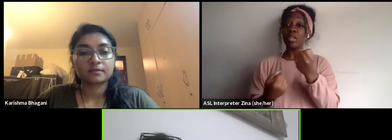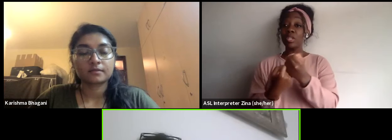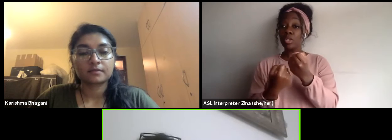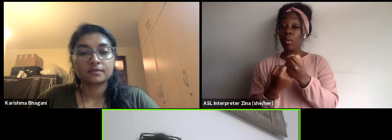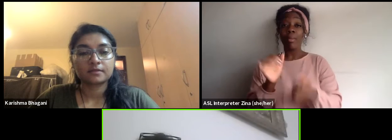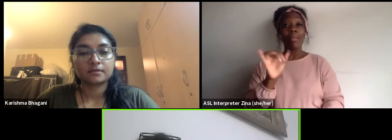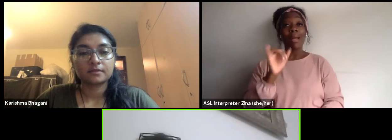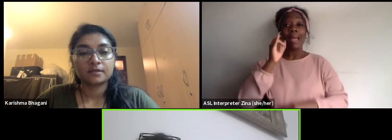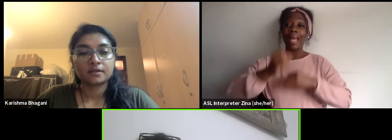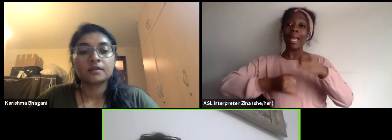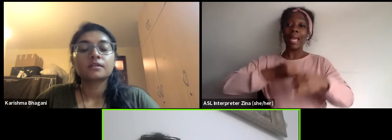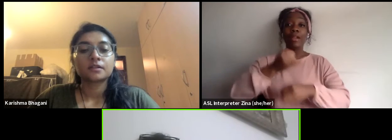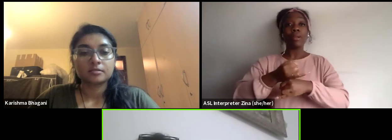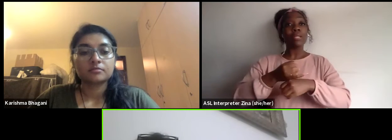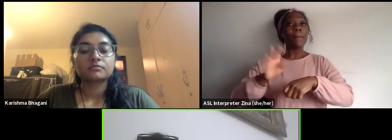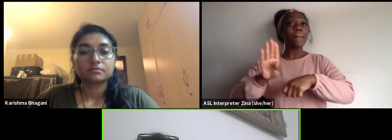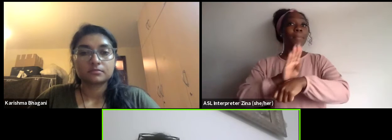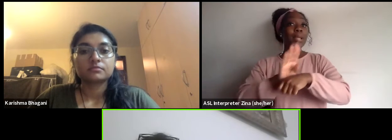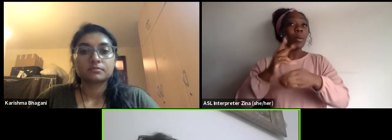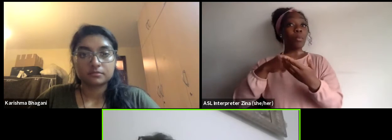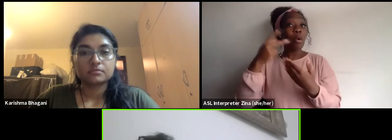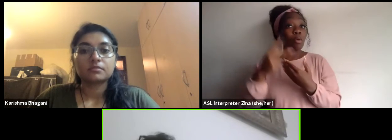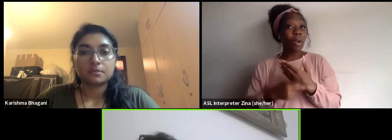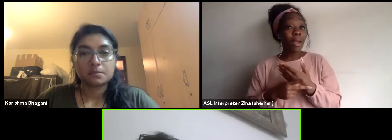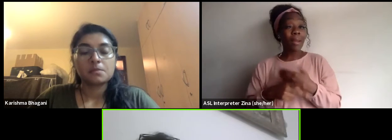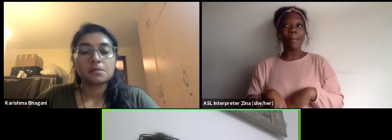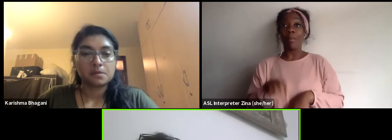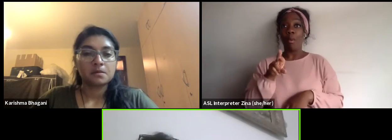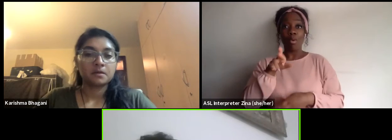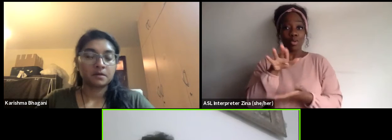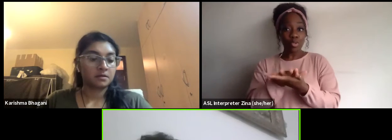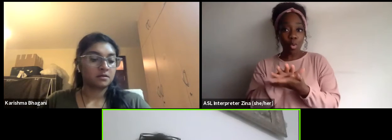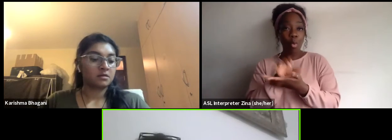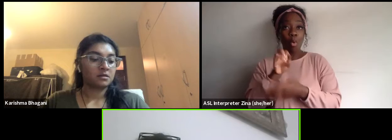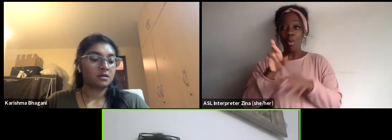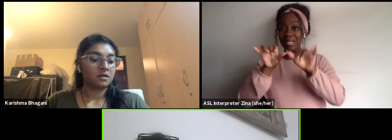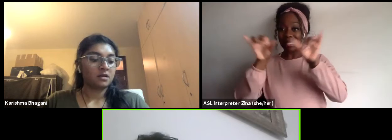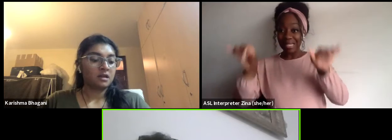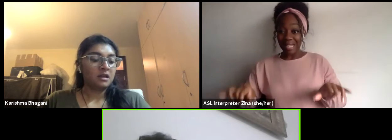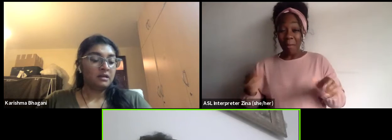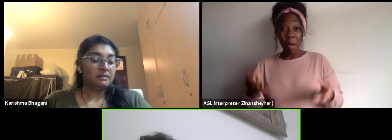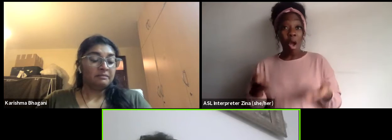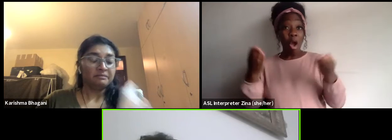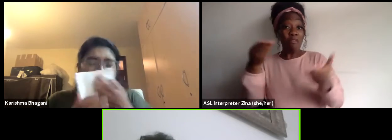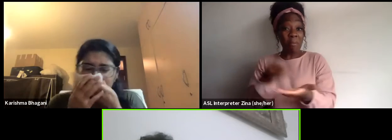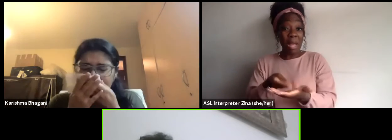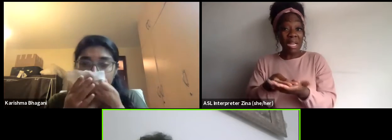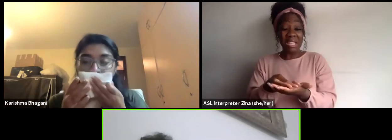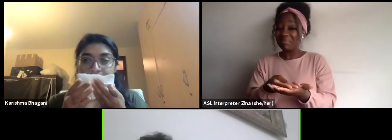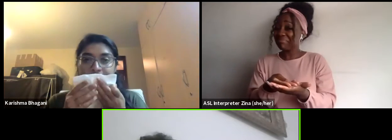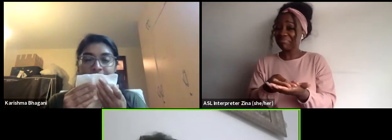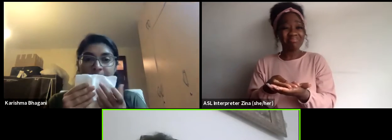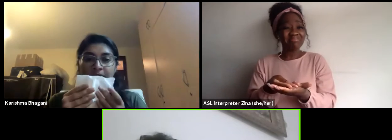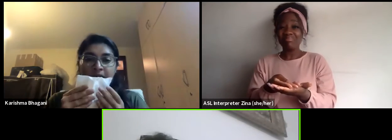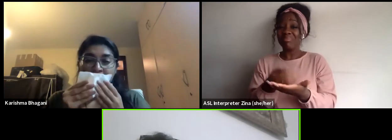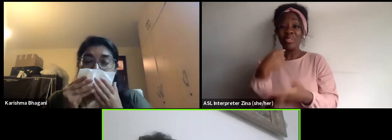corporation program or institution that offer not money but you just tell them, this is what I need,